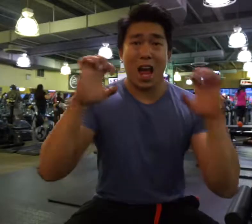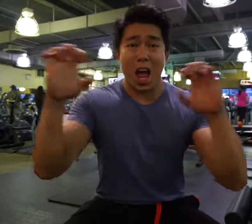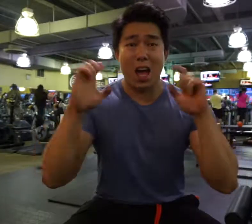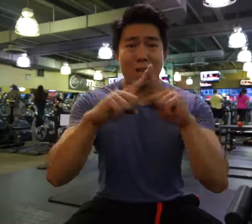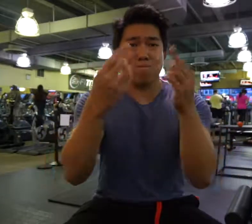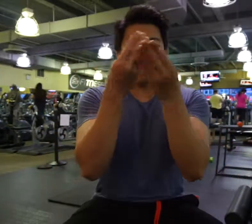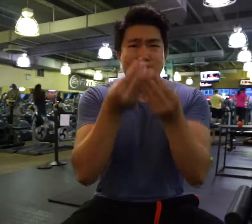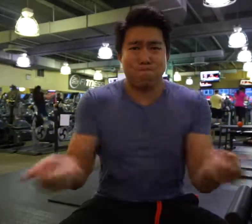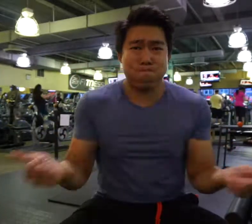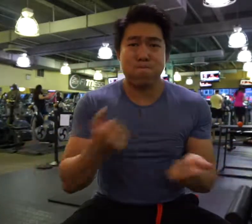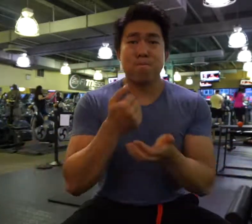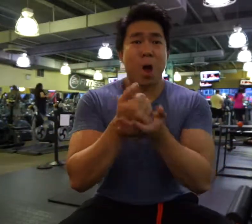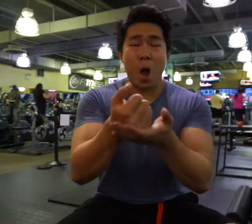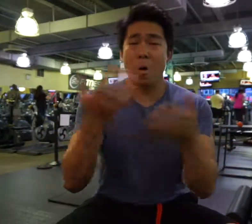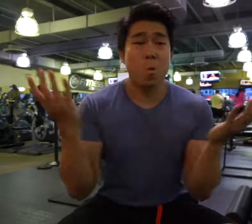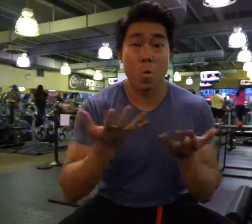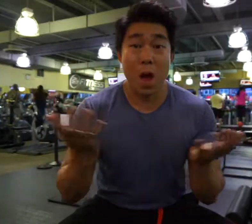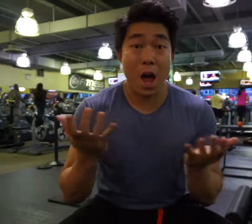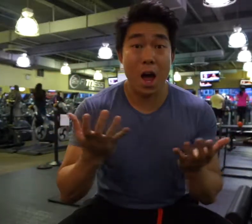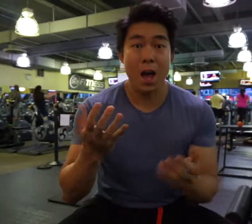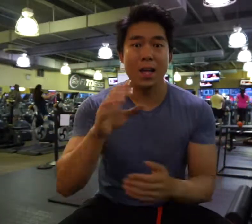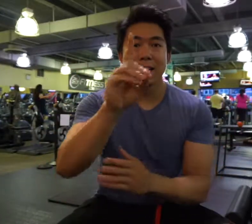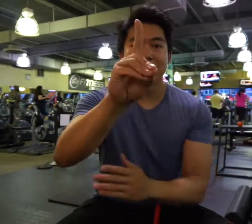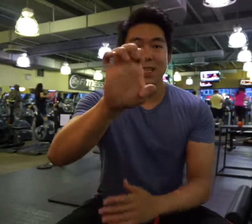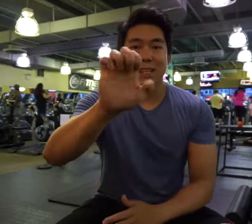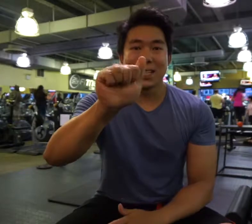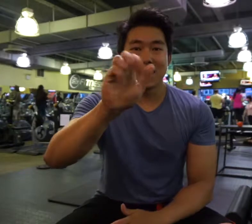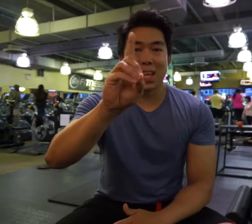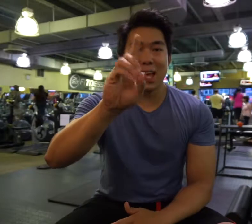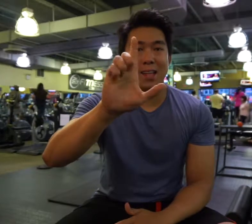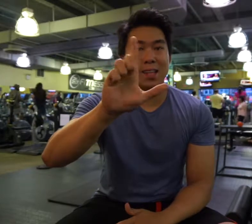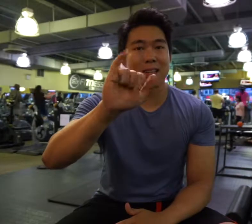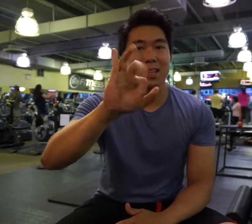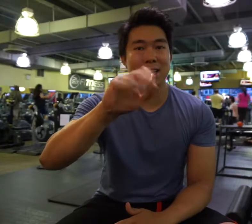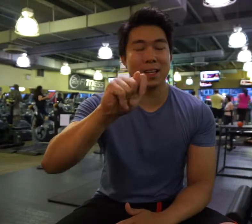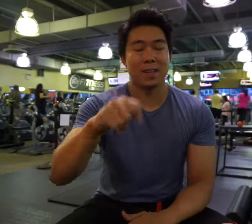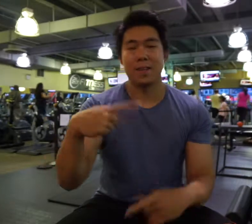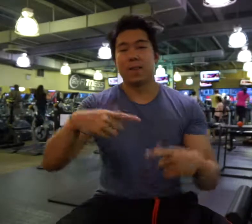One of the best exercises to help improving your back is DEADLIFT.